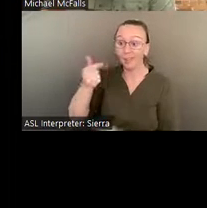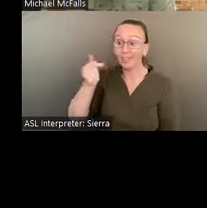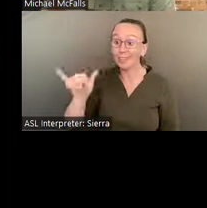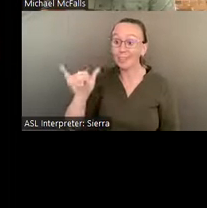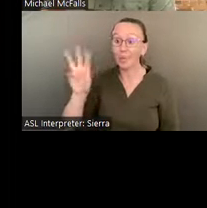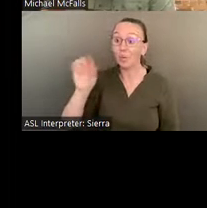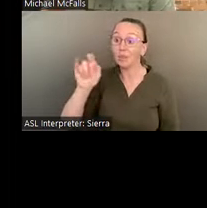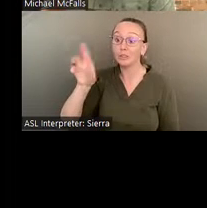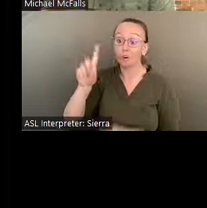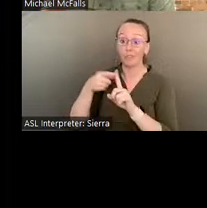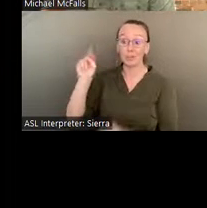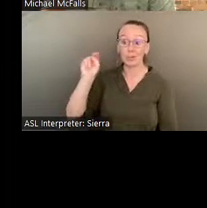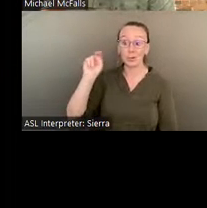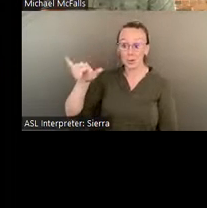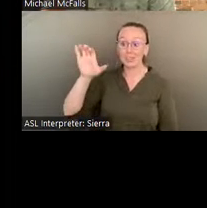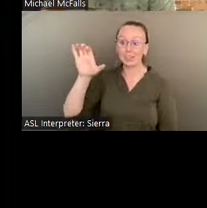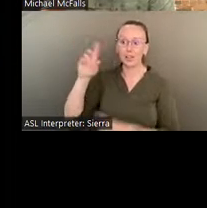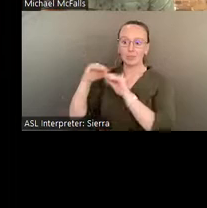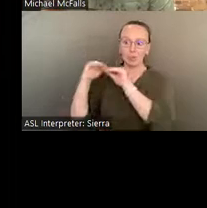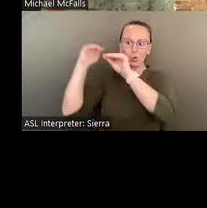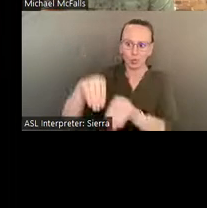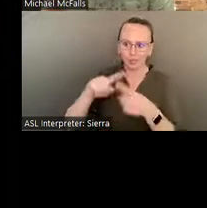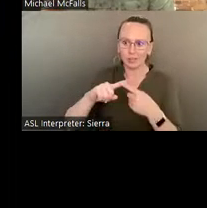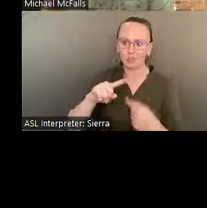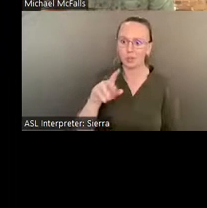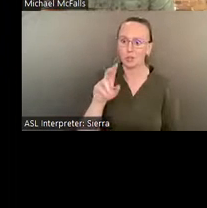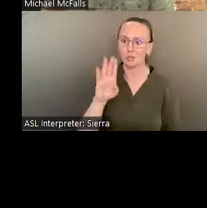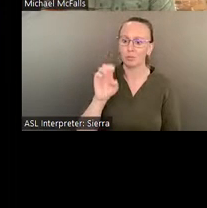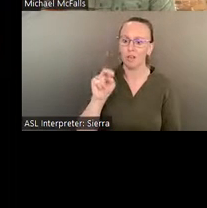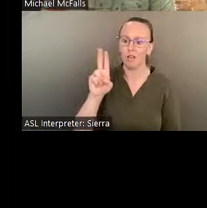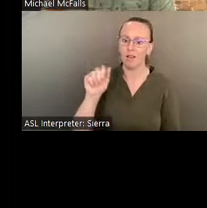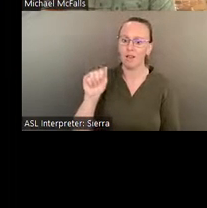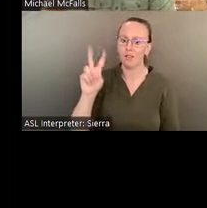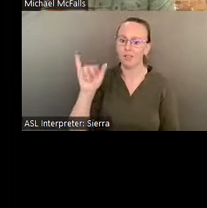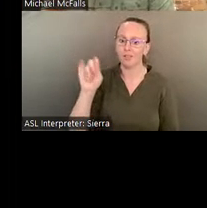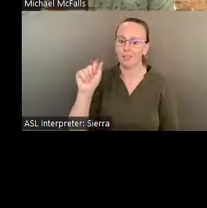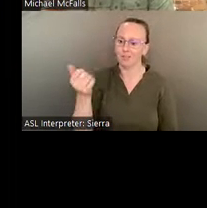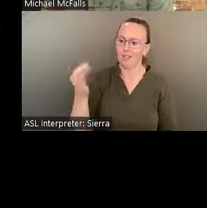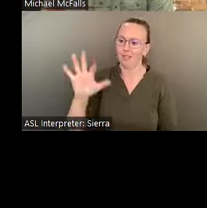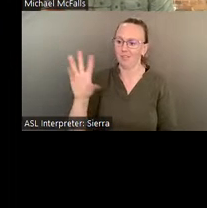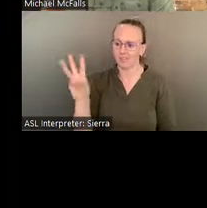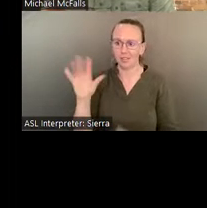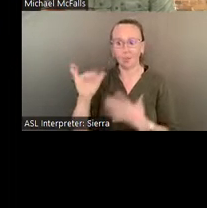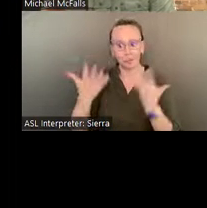down to Buena Vista in 1956 was probably pretty risky. He was interested in the Occult.